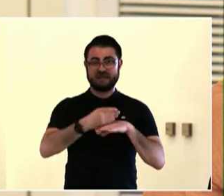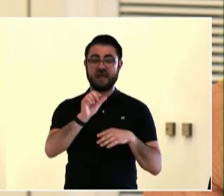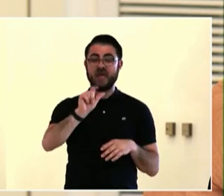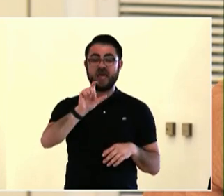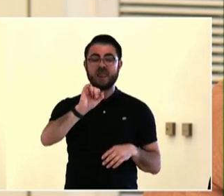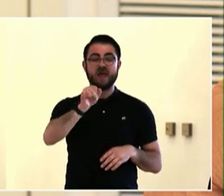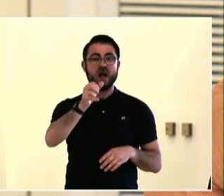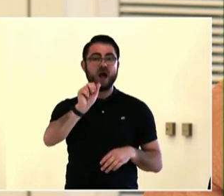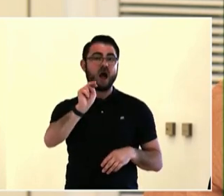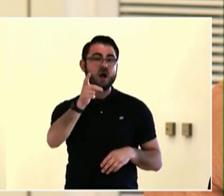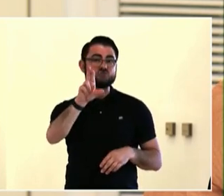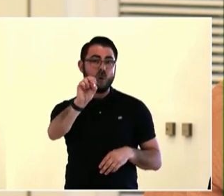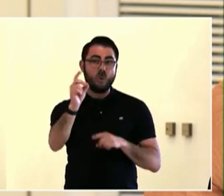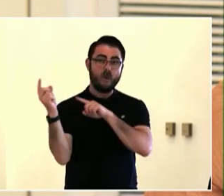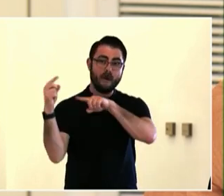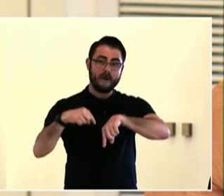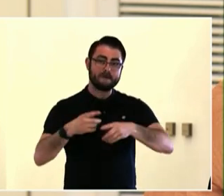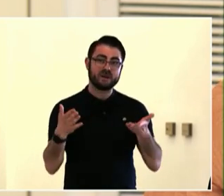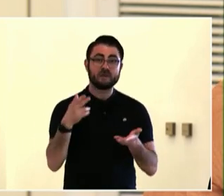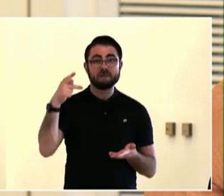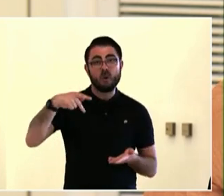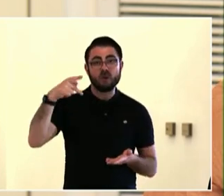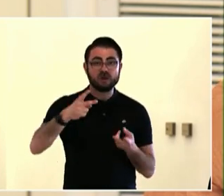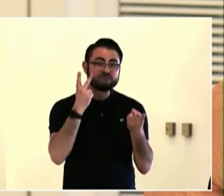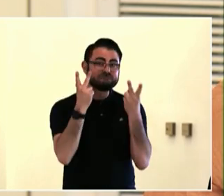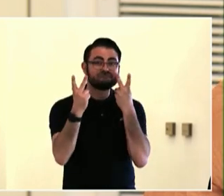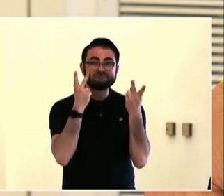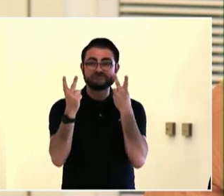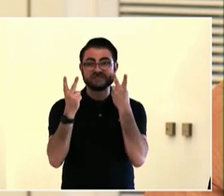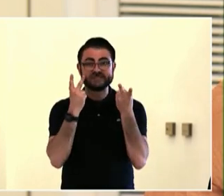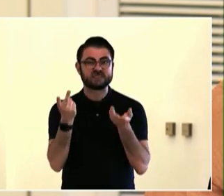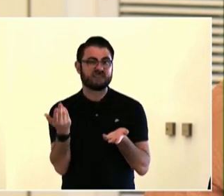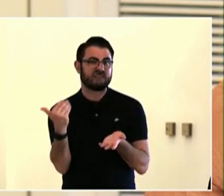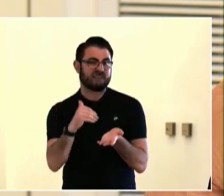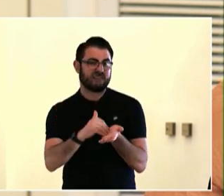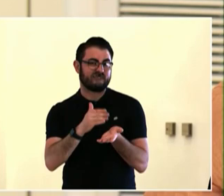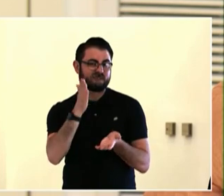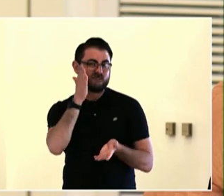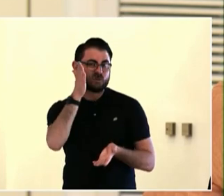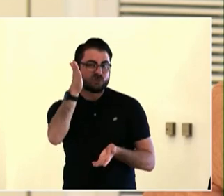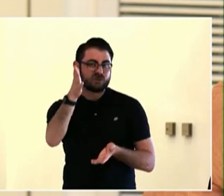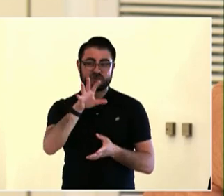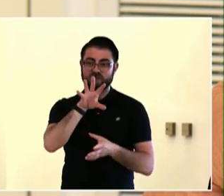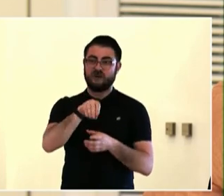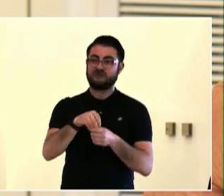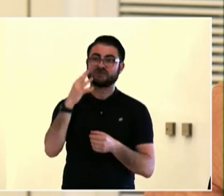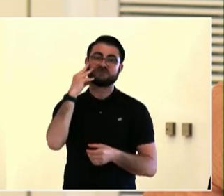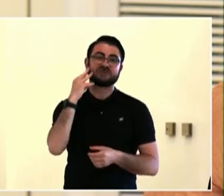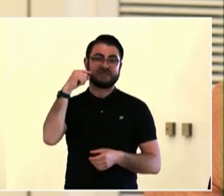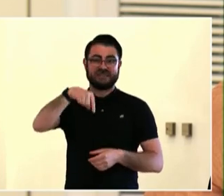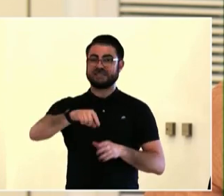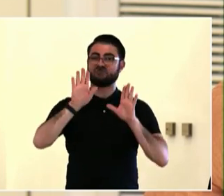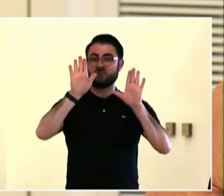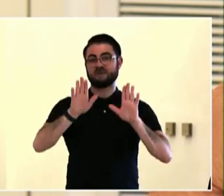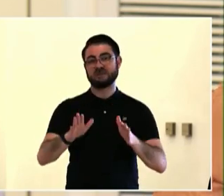elected officials, representatives, board members, commissioners, sit behind the dais, and then you have some